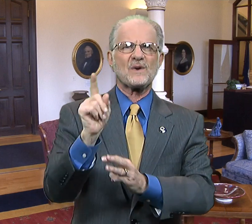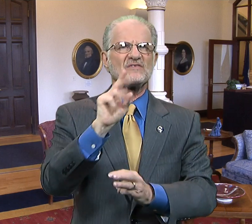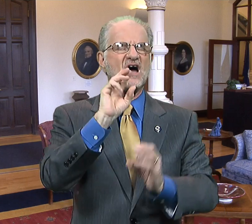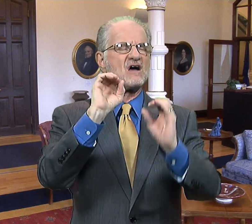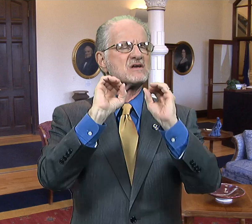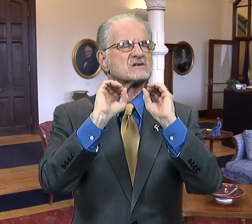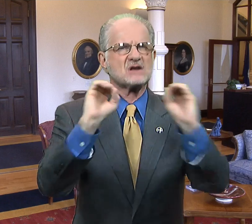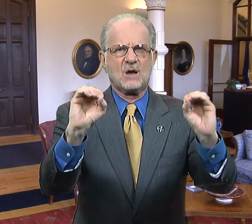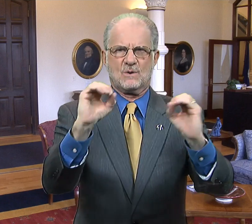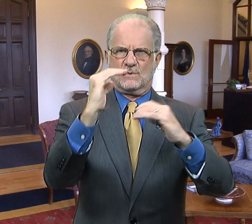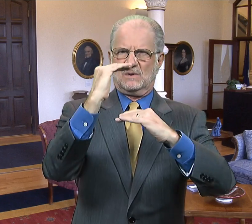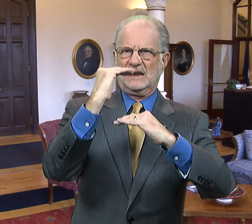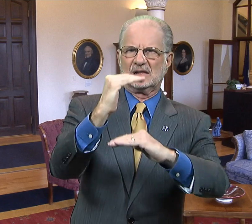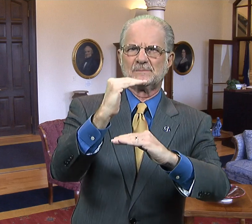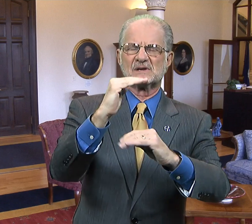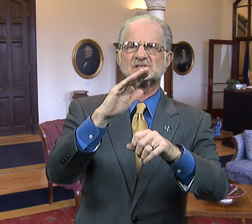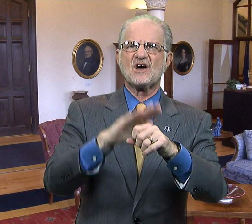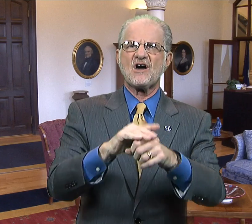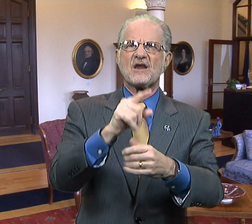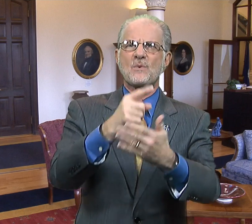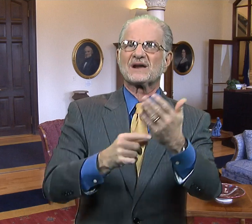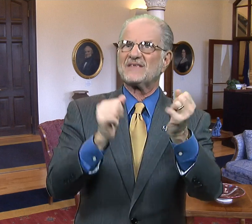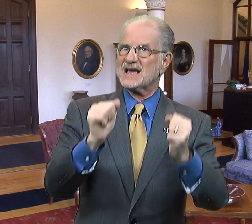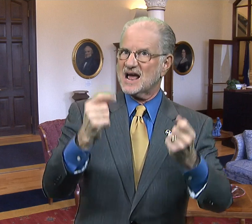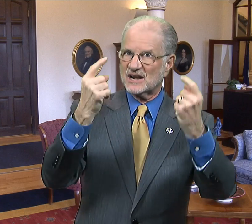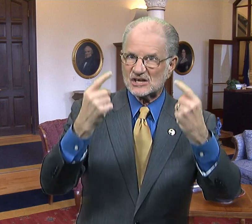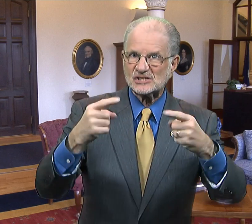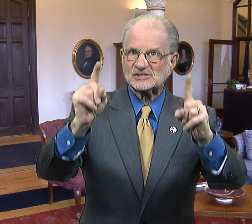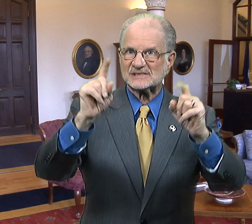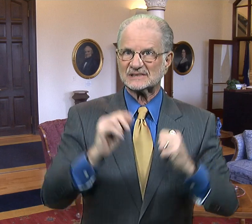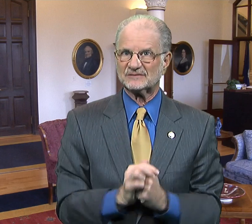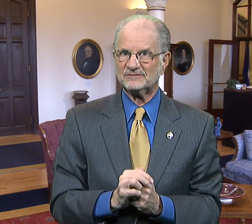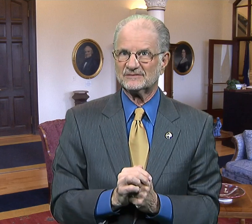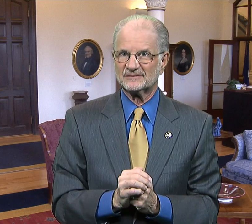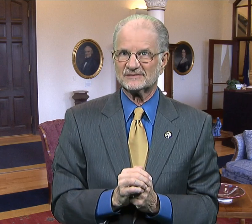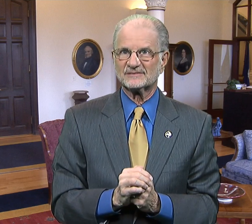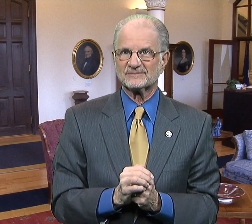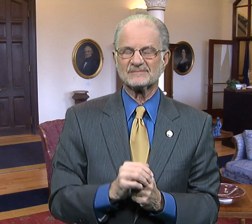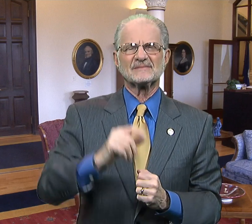where there are no limits on what they can achieve.